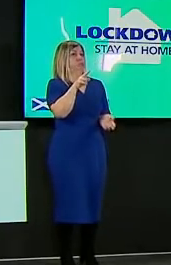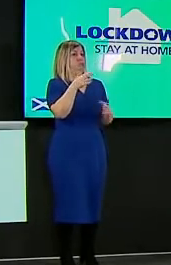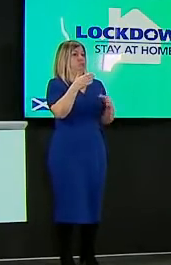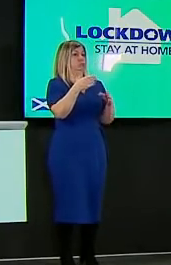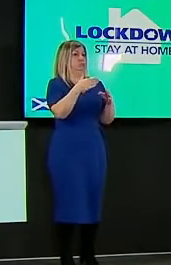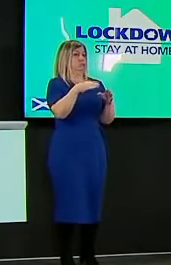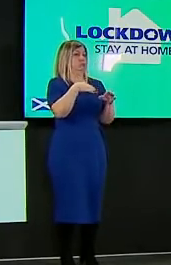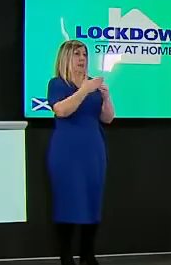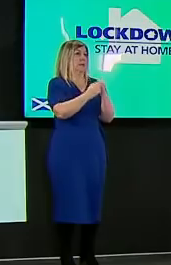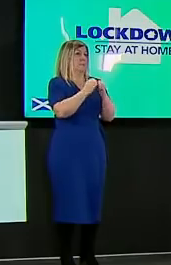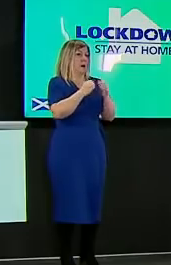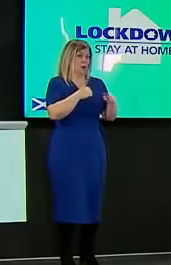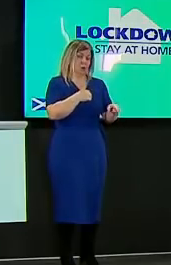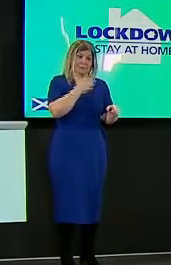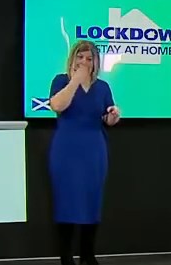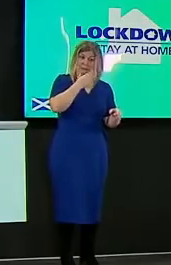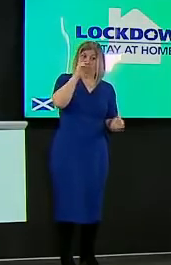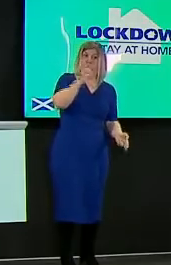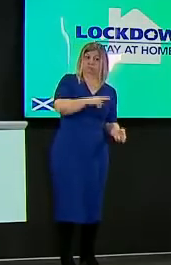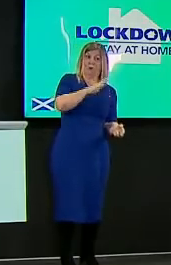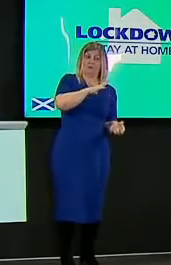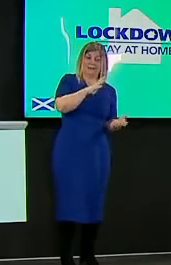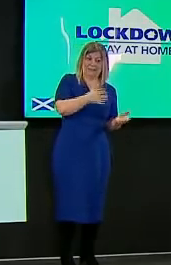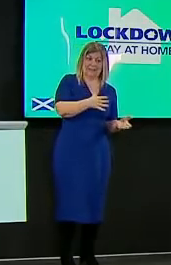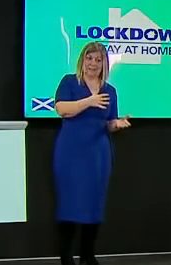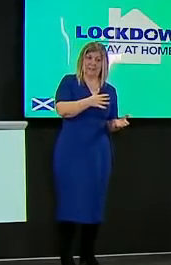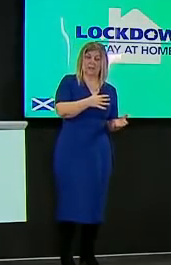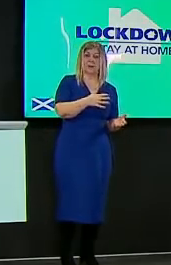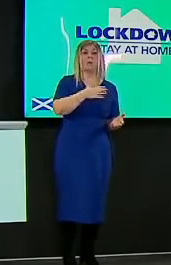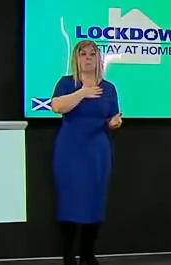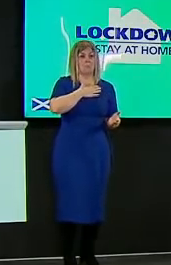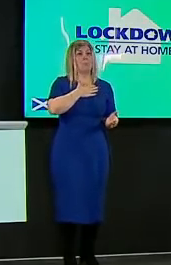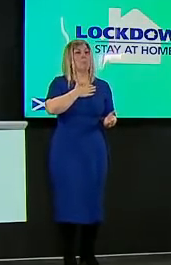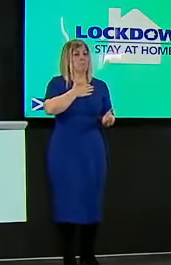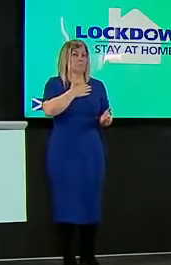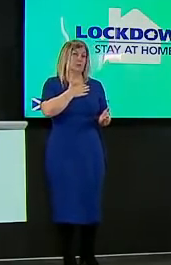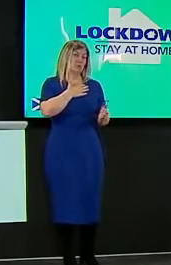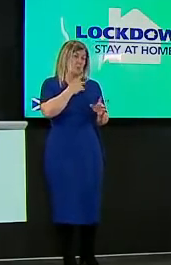which arguably puts the country's battle against the virus around a month ahead of schedule so um